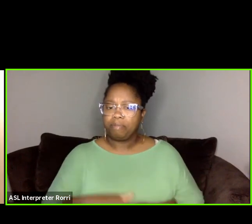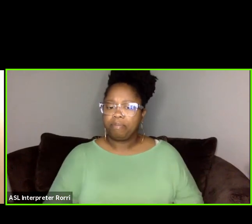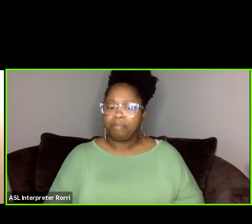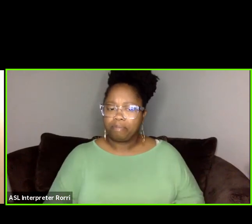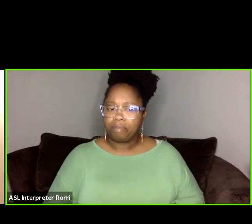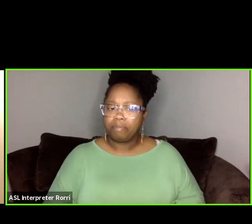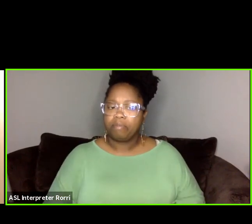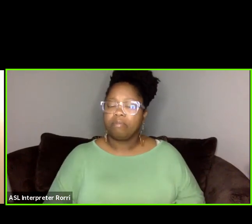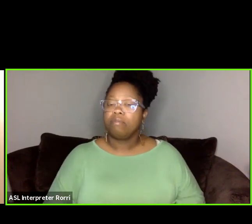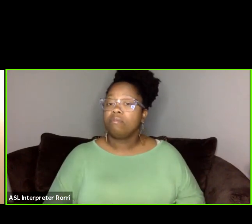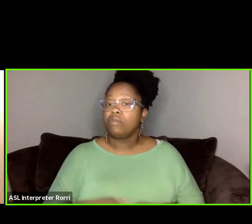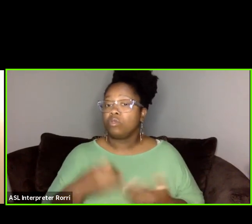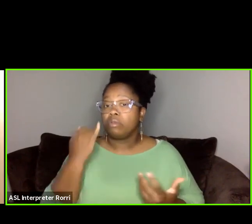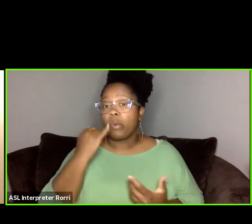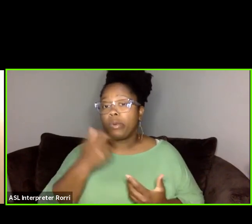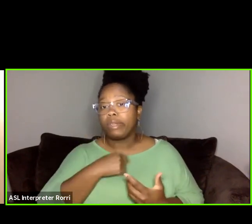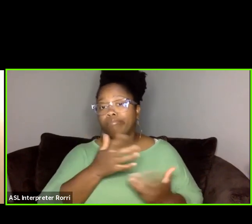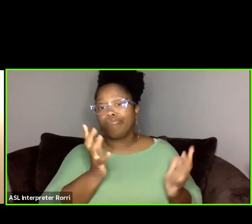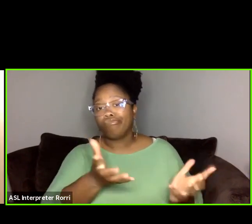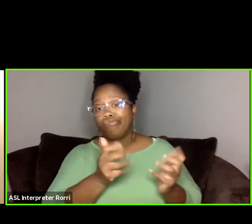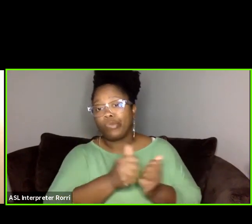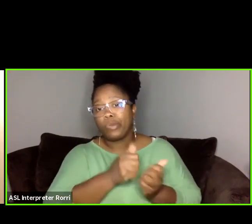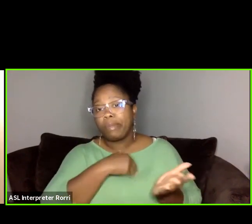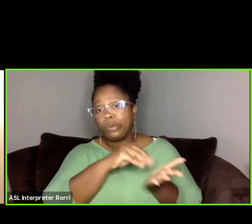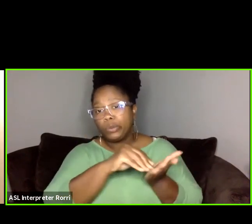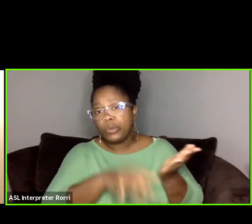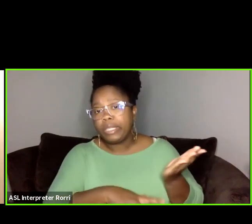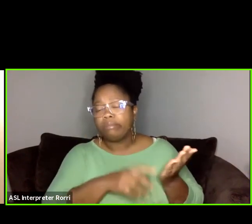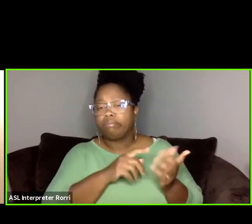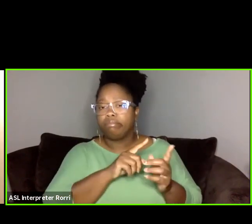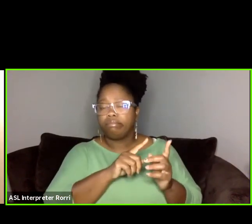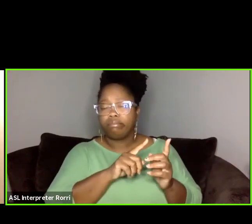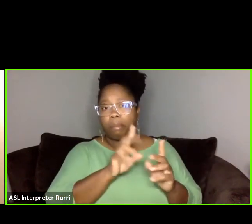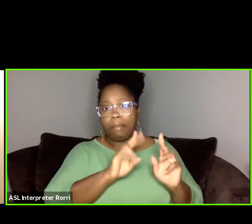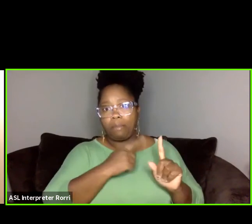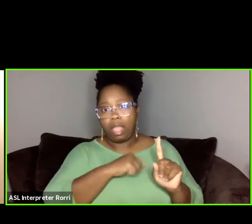with my students or mentees and just, you know, ask, like